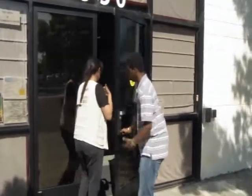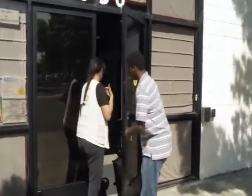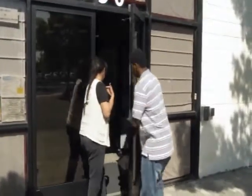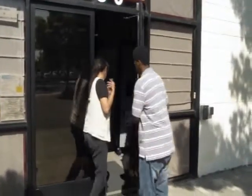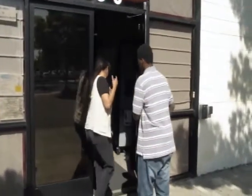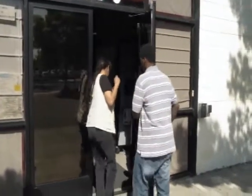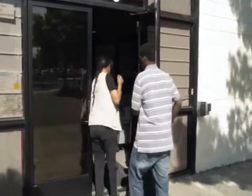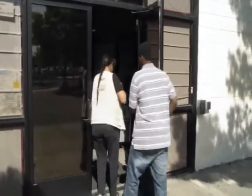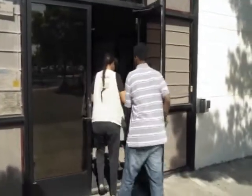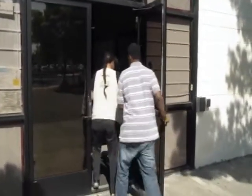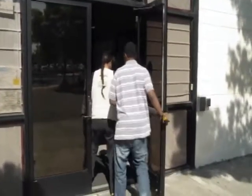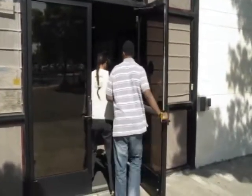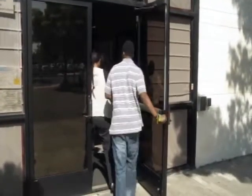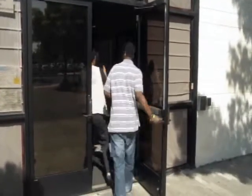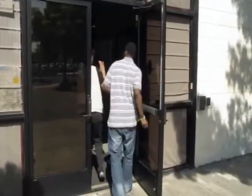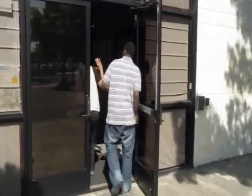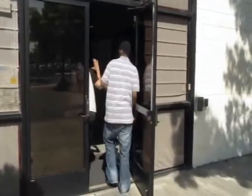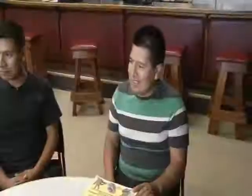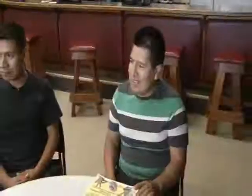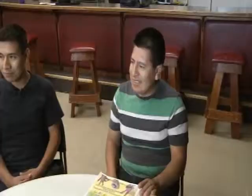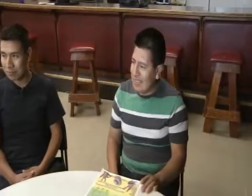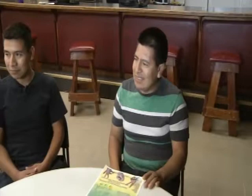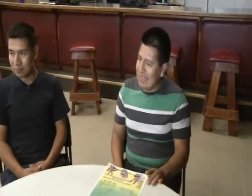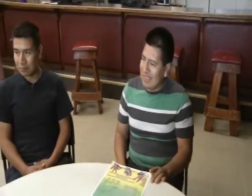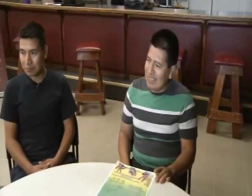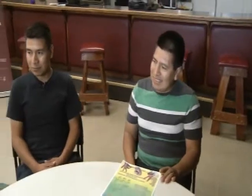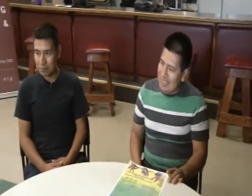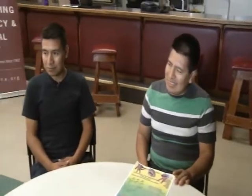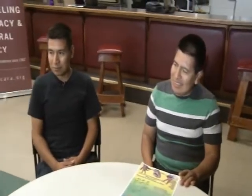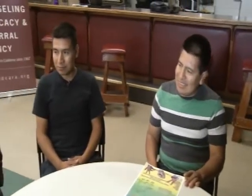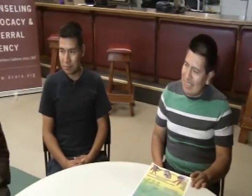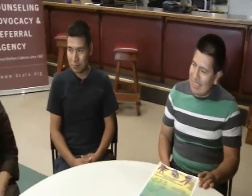variety of classes and is a source of hope for Deaf Immigrants.